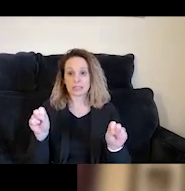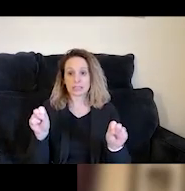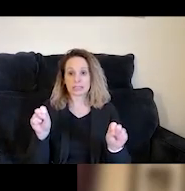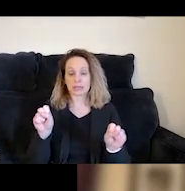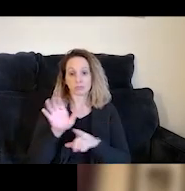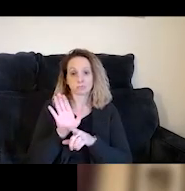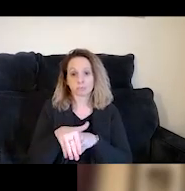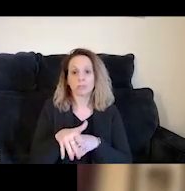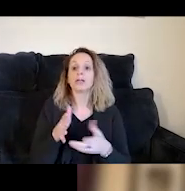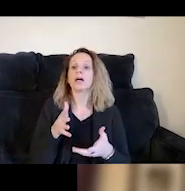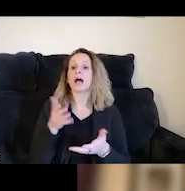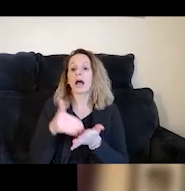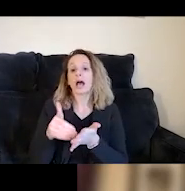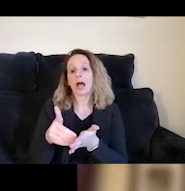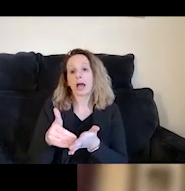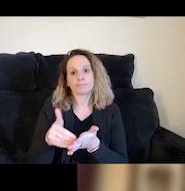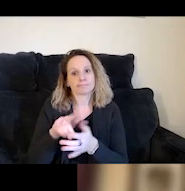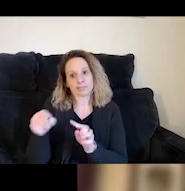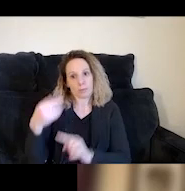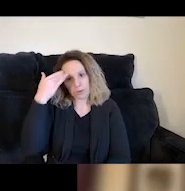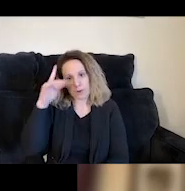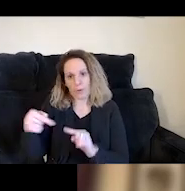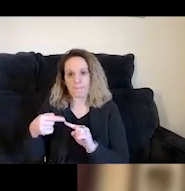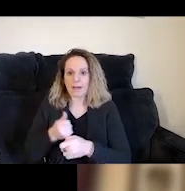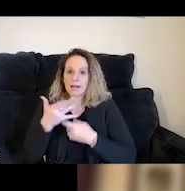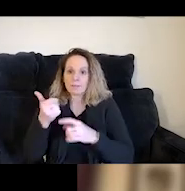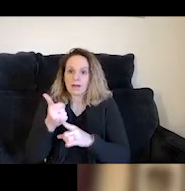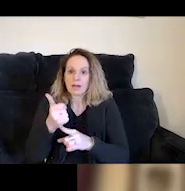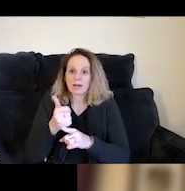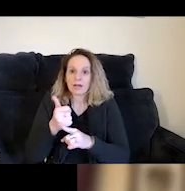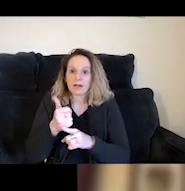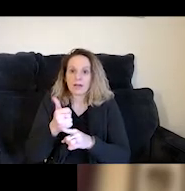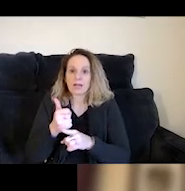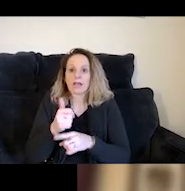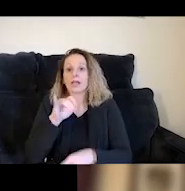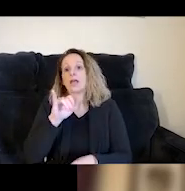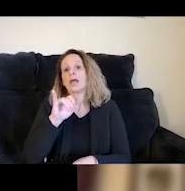more frequently than we are aware of, expresses itself in the form of intergenerational trauma.